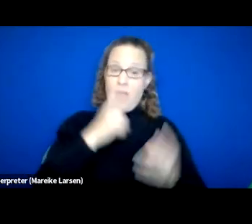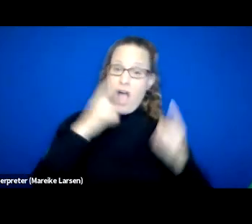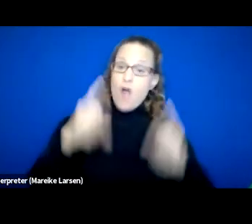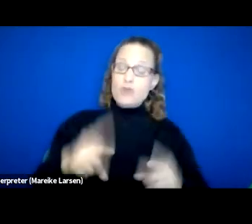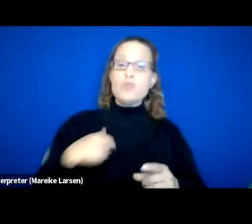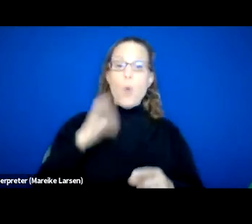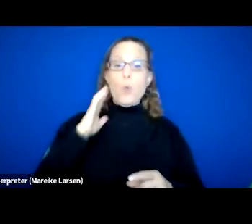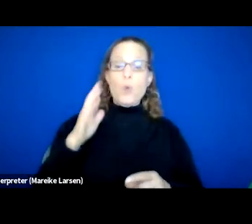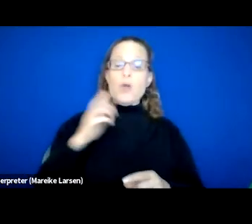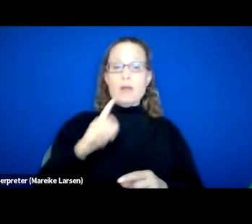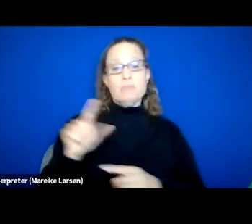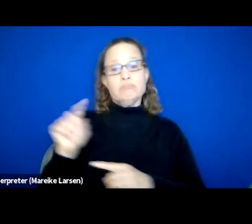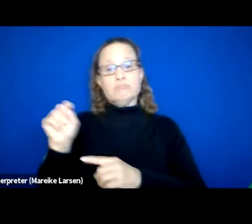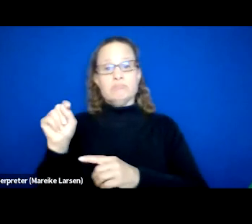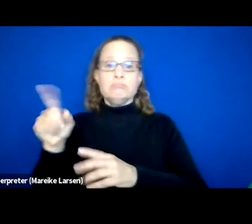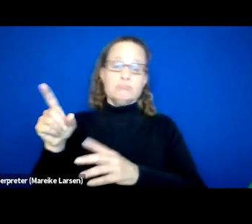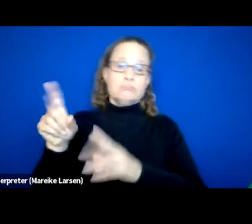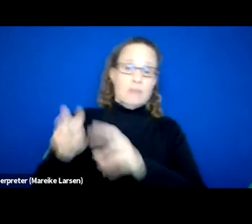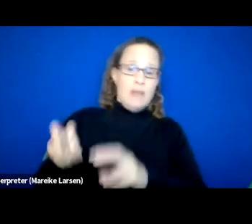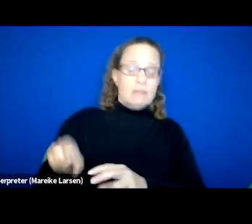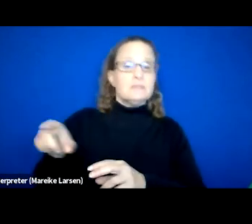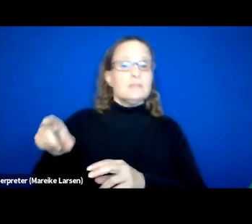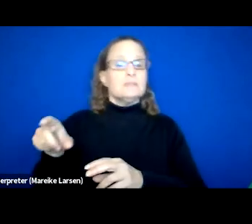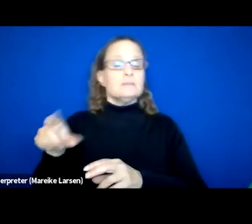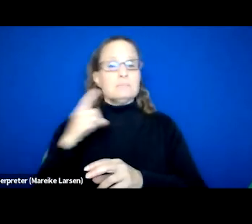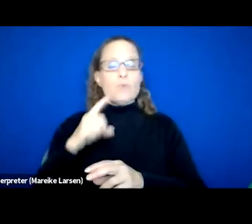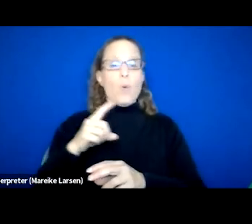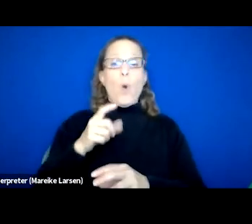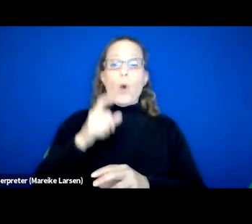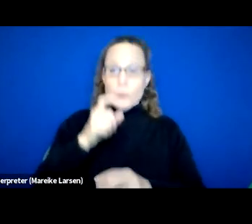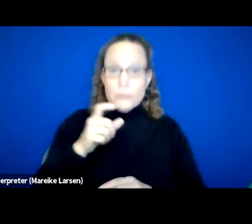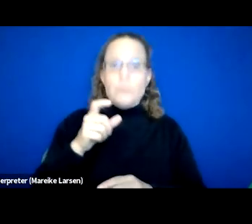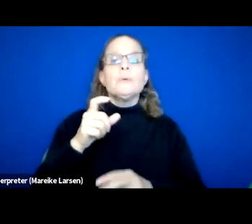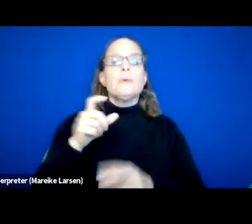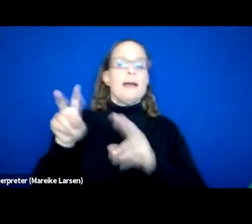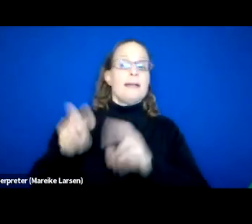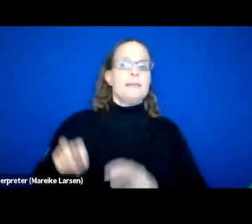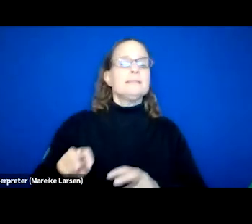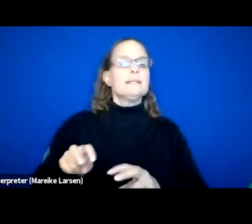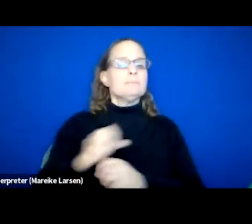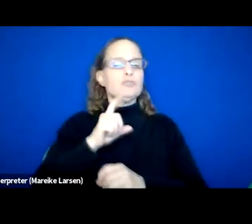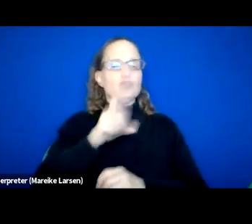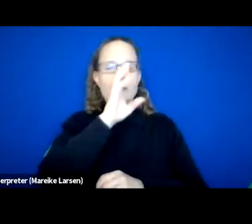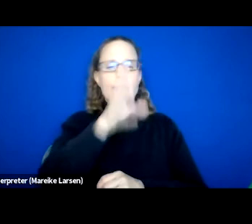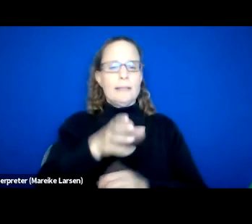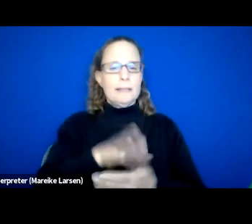to random urine analyses or breathalyzers. 'Cause it's sort of like this social contract